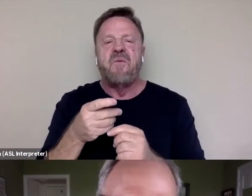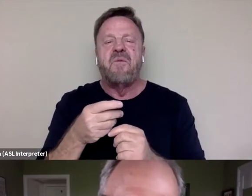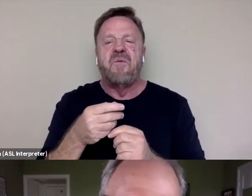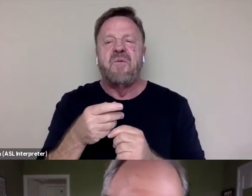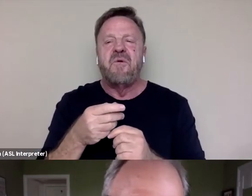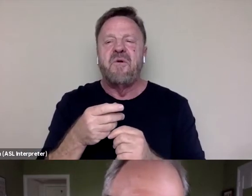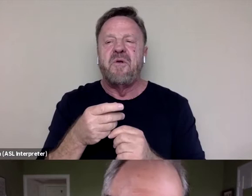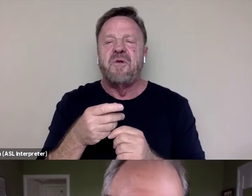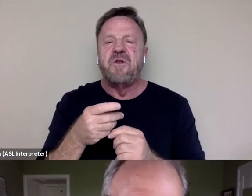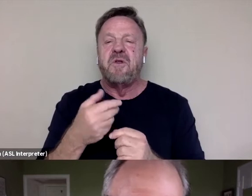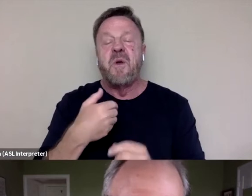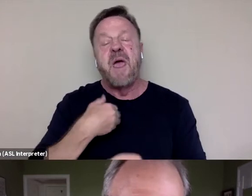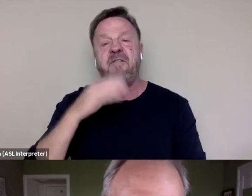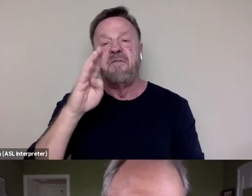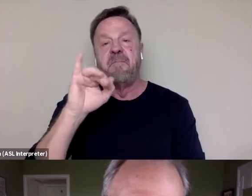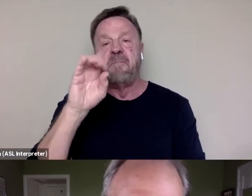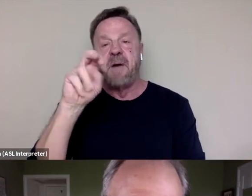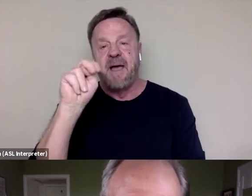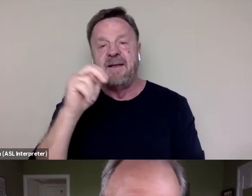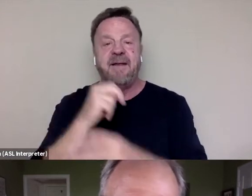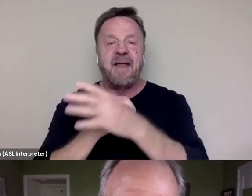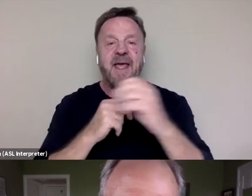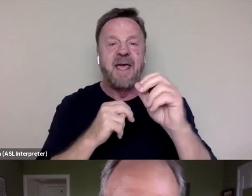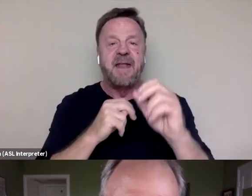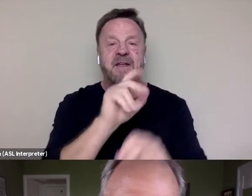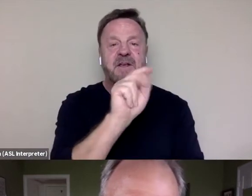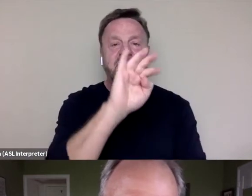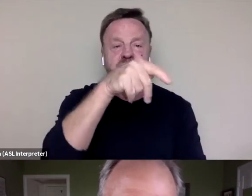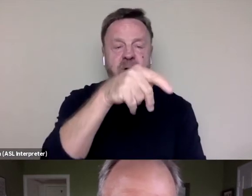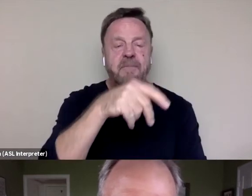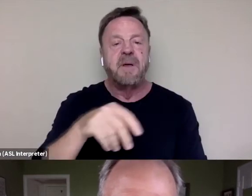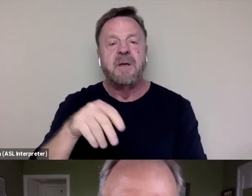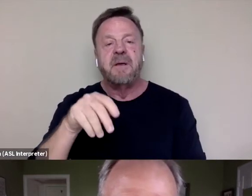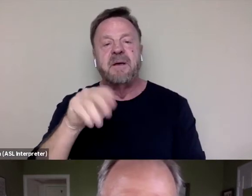you have Biden and you have Trump. Biden wrote the Crime Bill